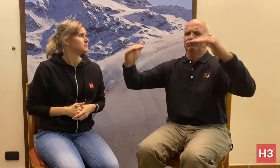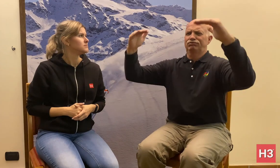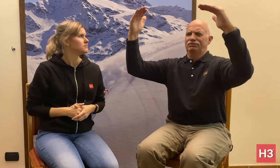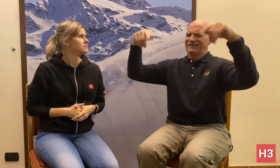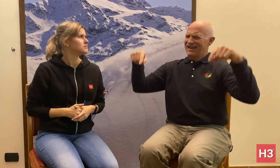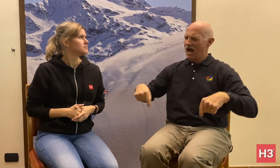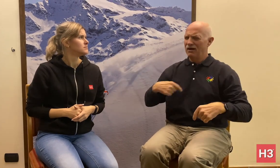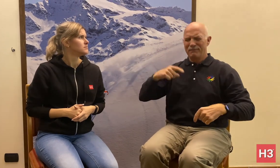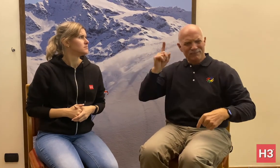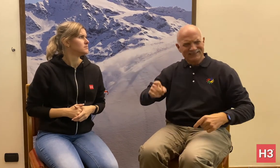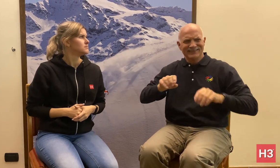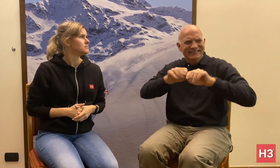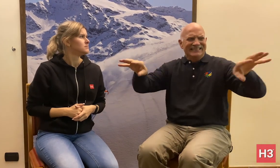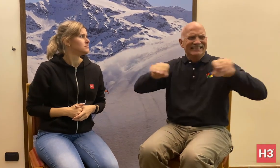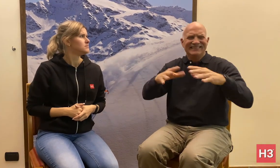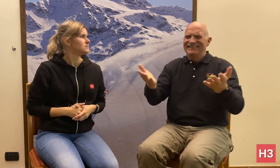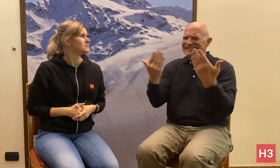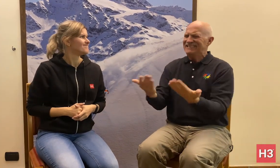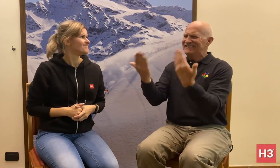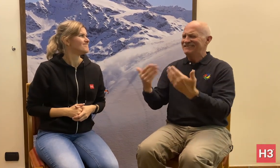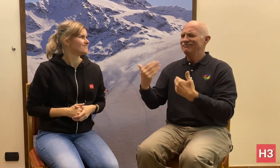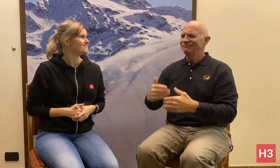more involved in this sport!